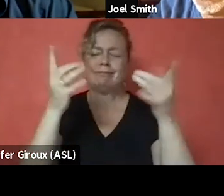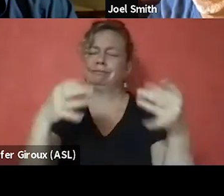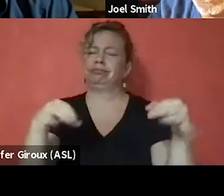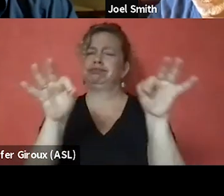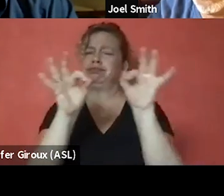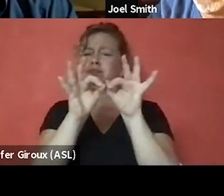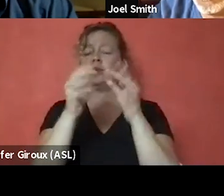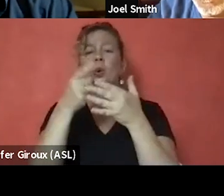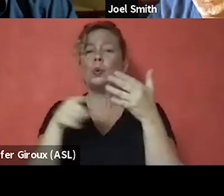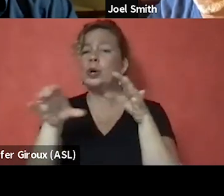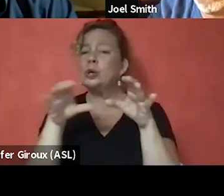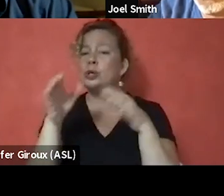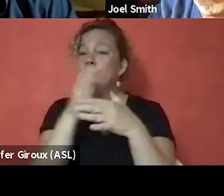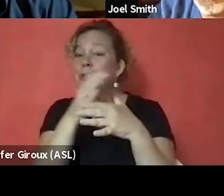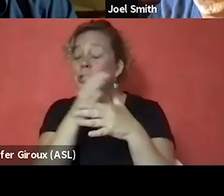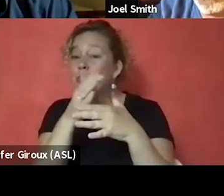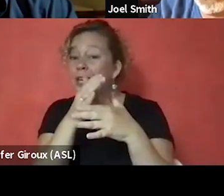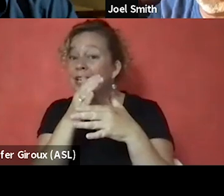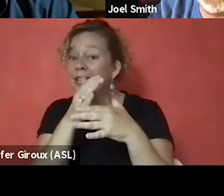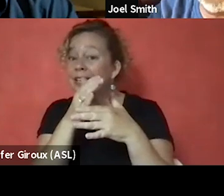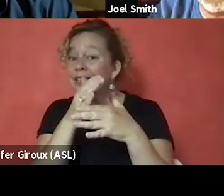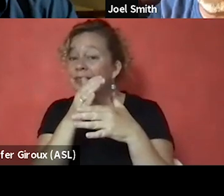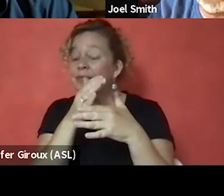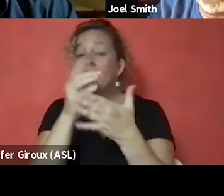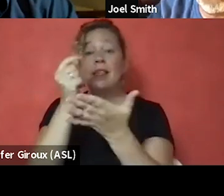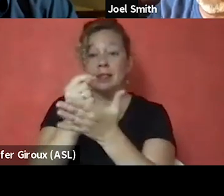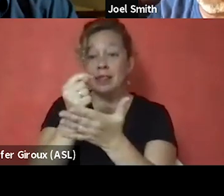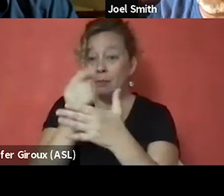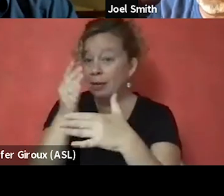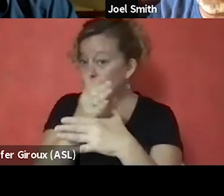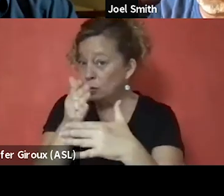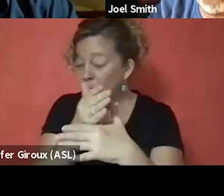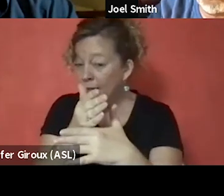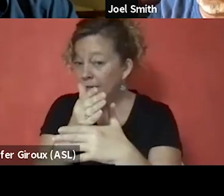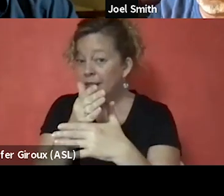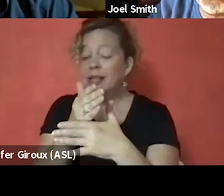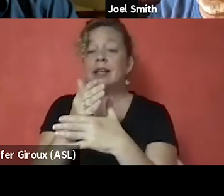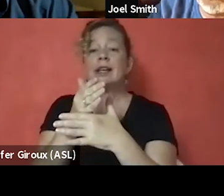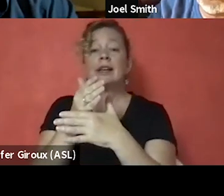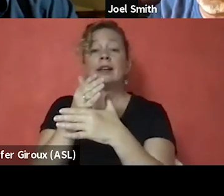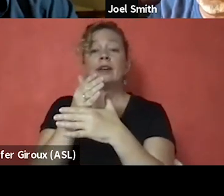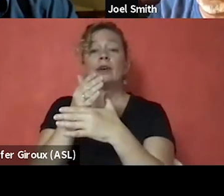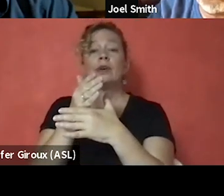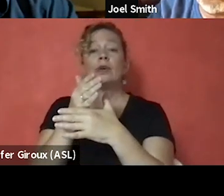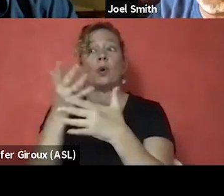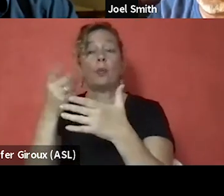What you do in between the session. Therapy in between the session. Or what you do in between the webinar.